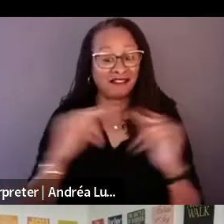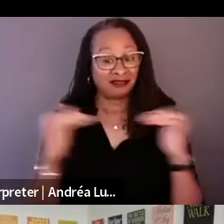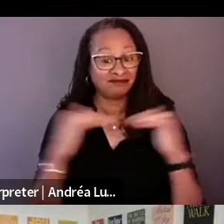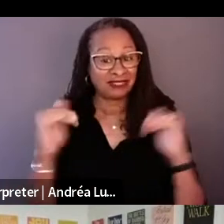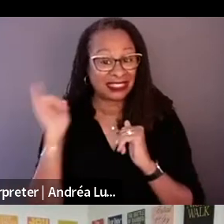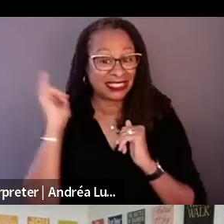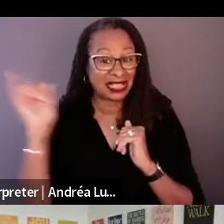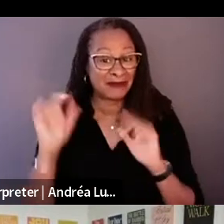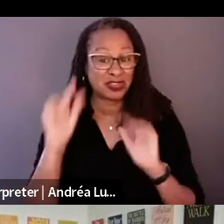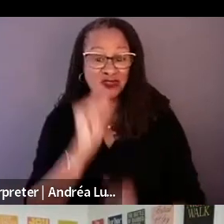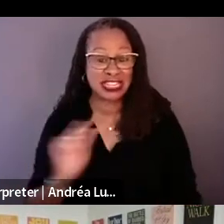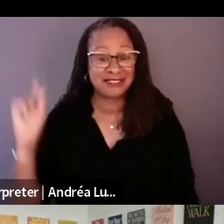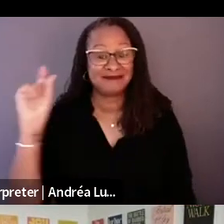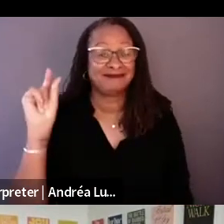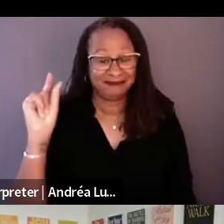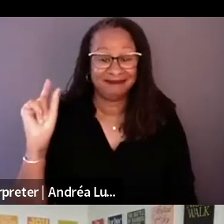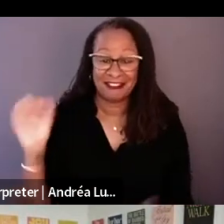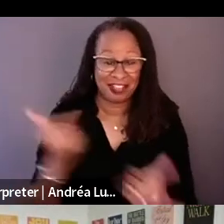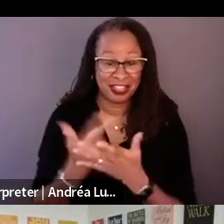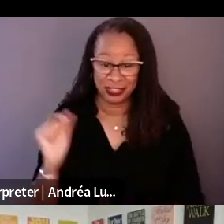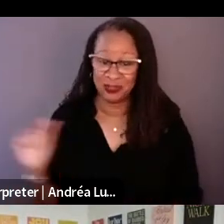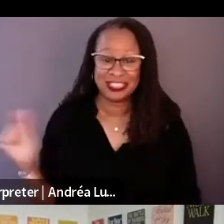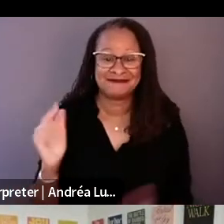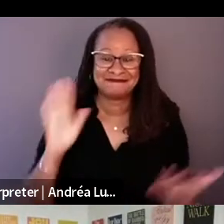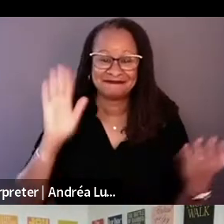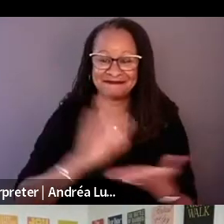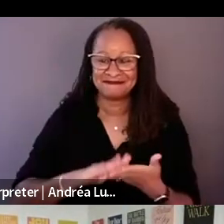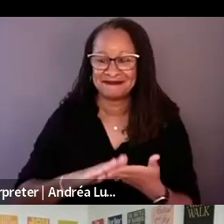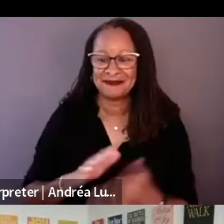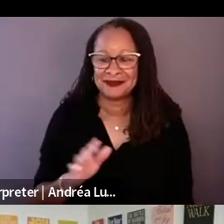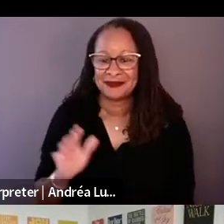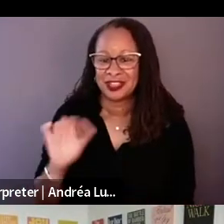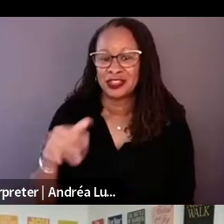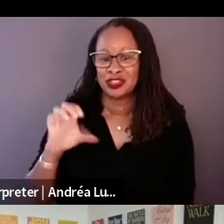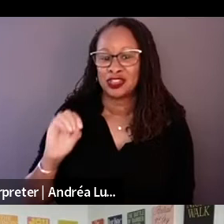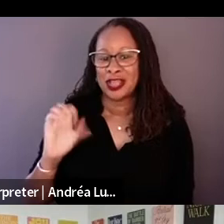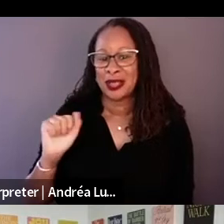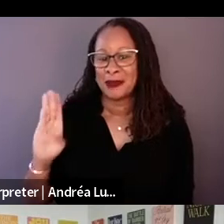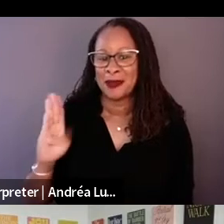Pleasure. We can replace you in the post. That's good.